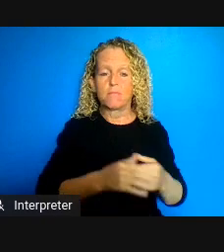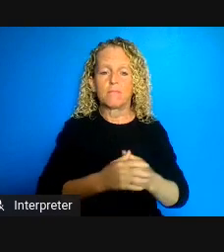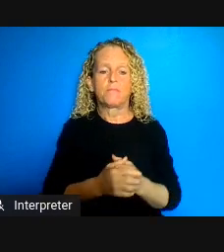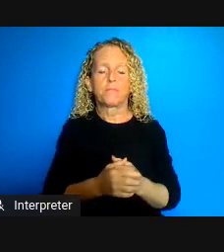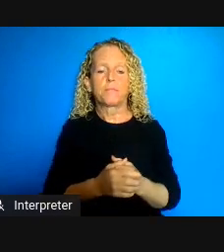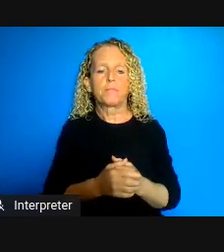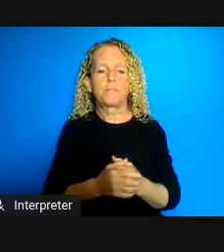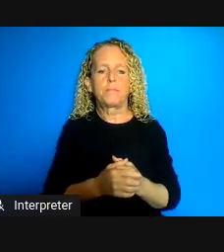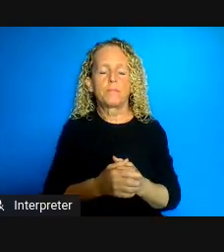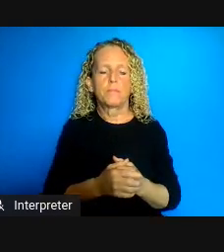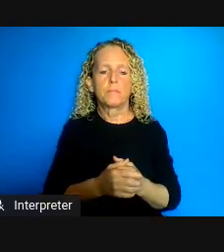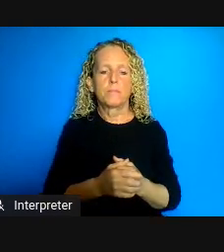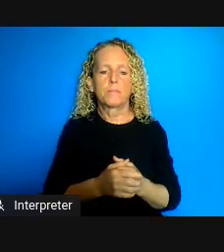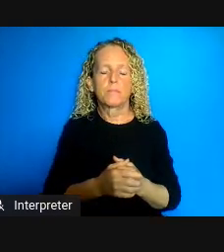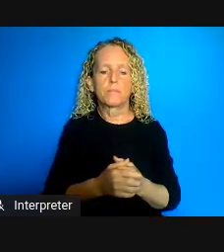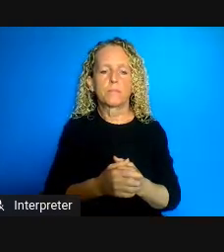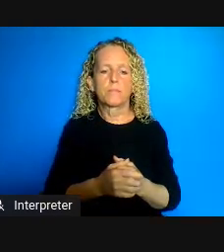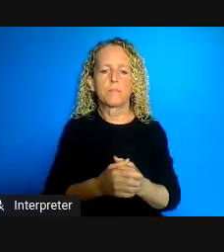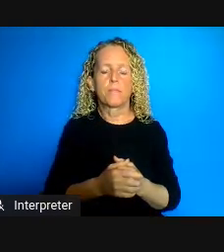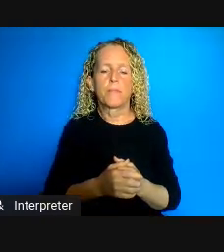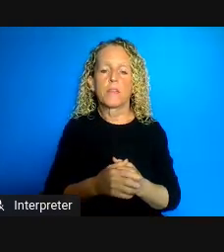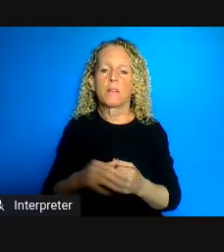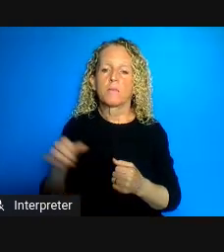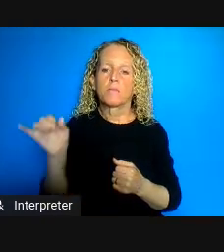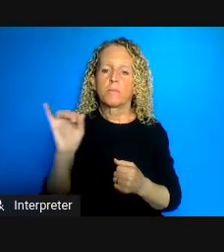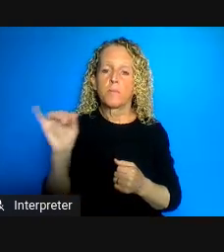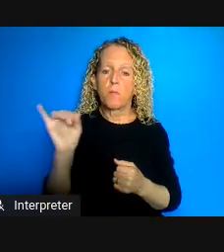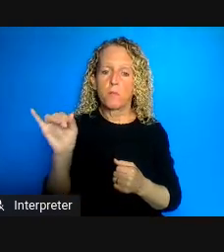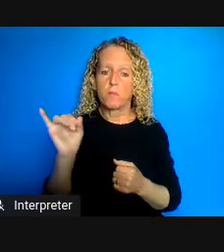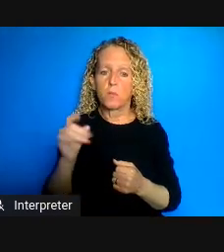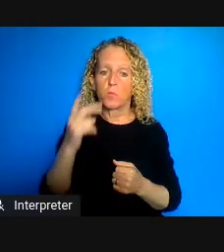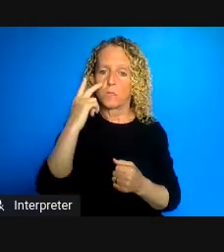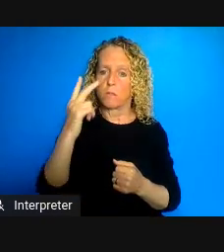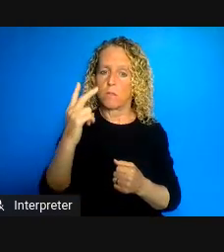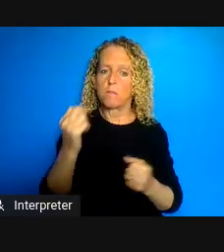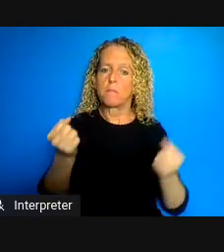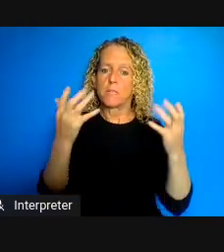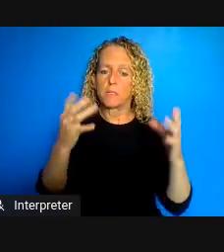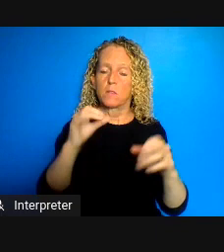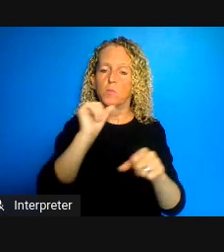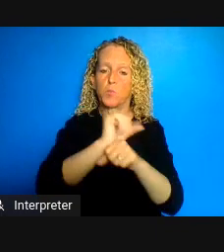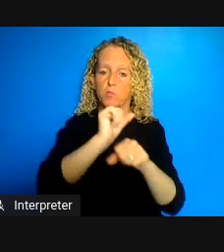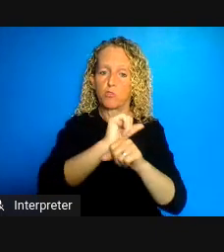that we saw the striking of working groups across government departments